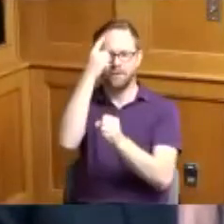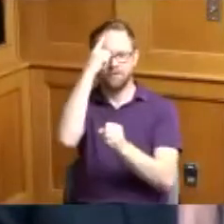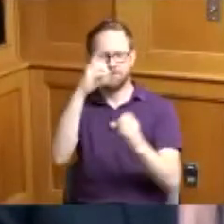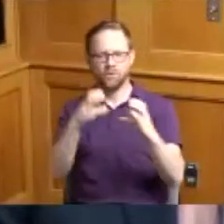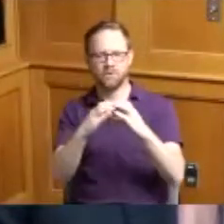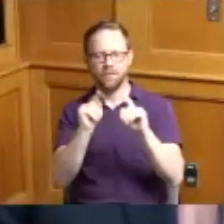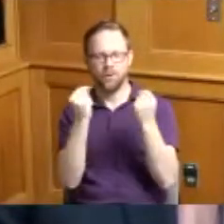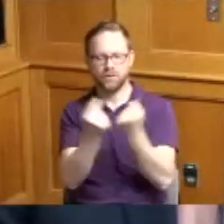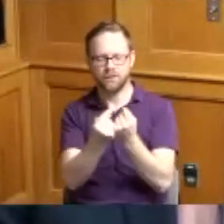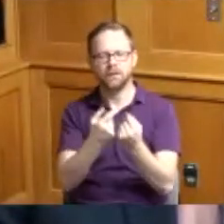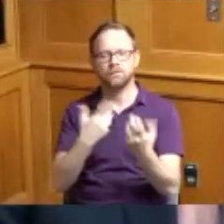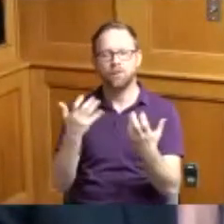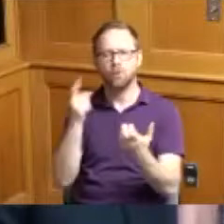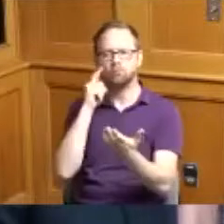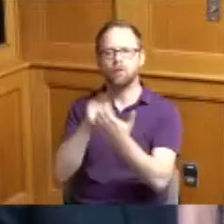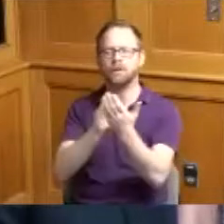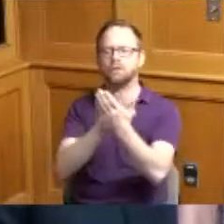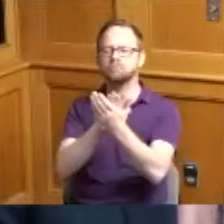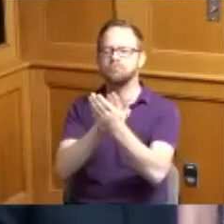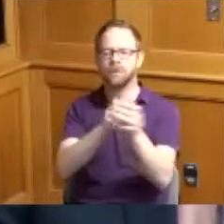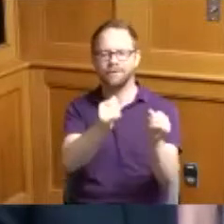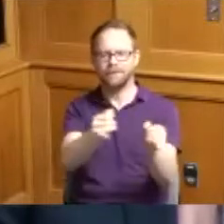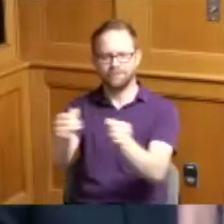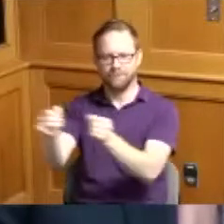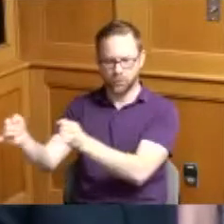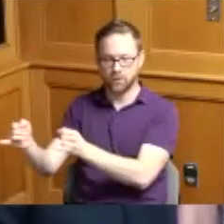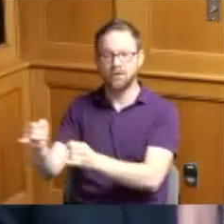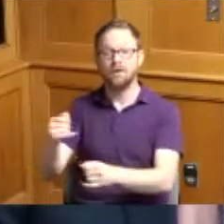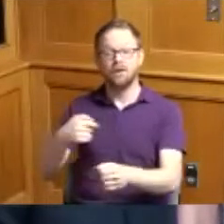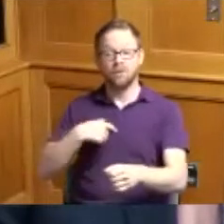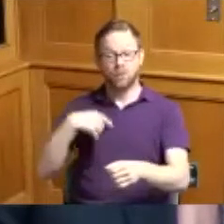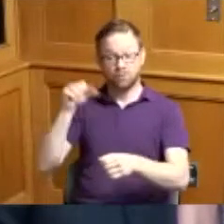want to recognize the individuals in the room and so when I say your name if you would just